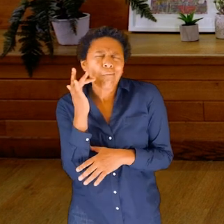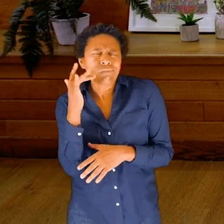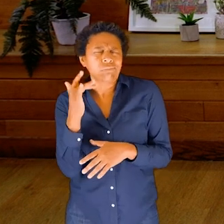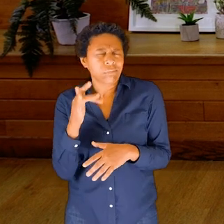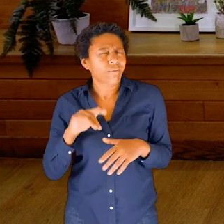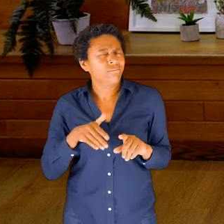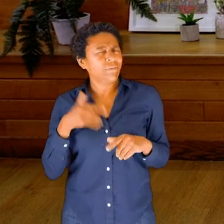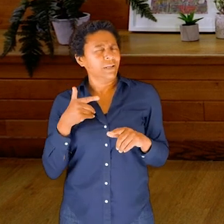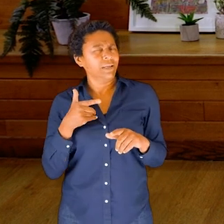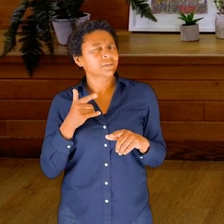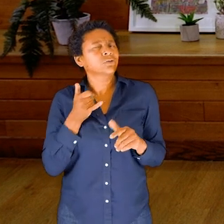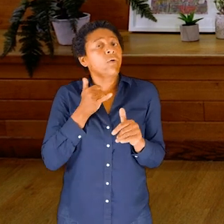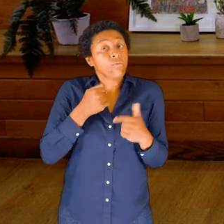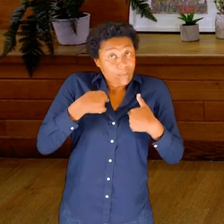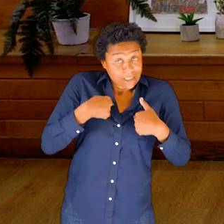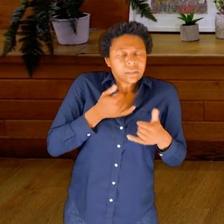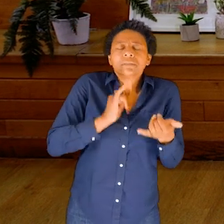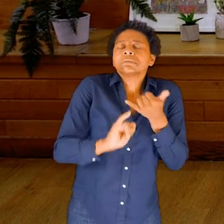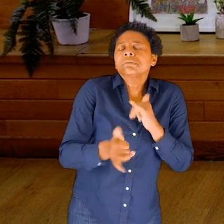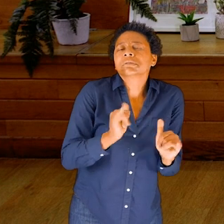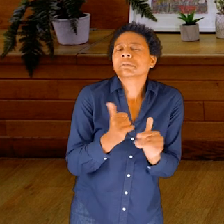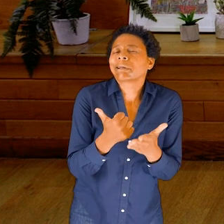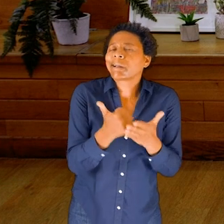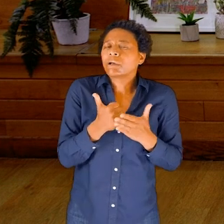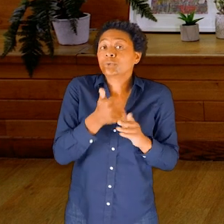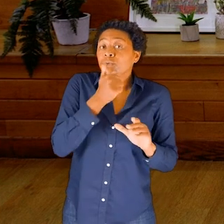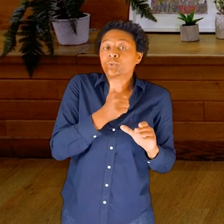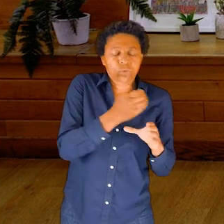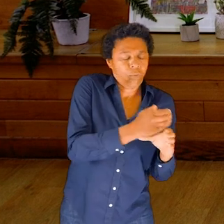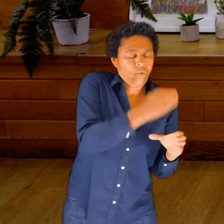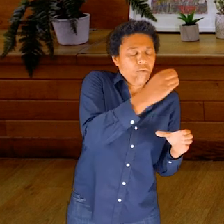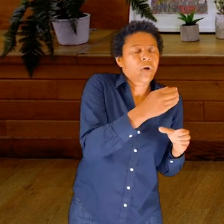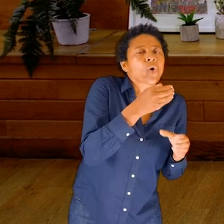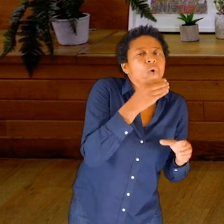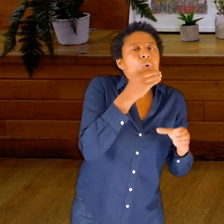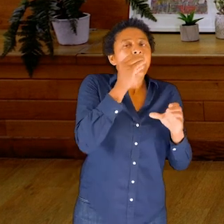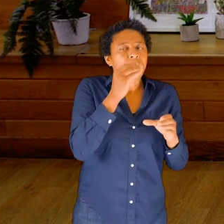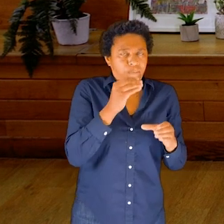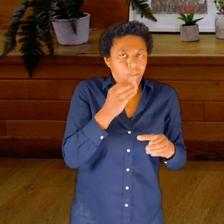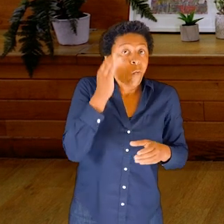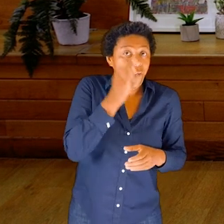this kind of container of the mouth, somehow I can kind of relate it